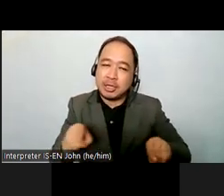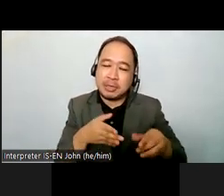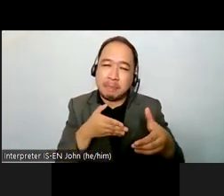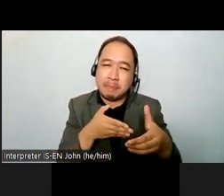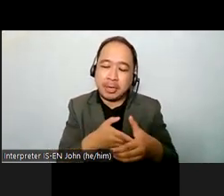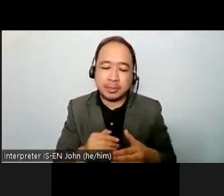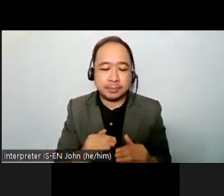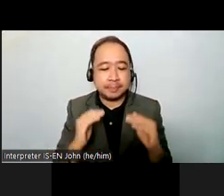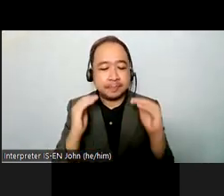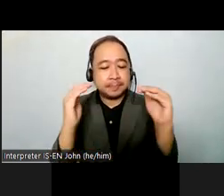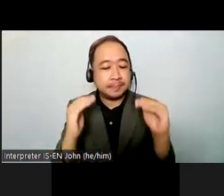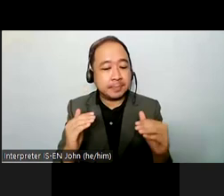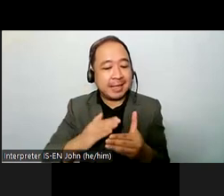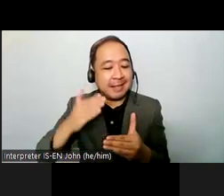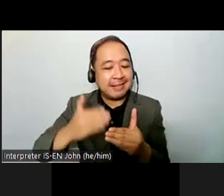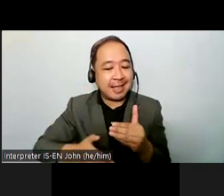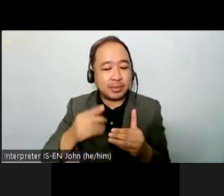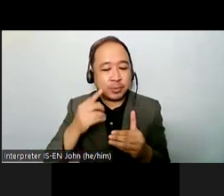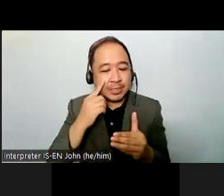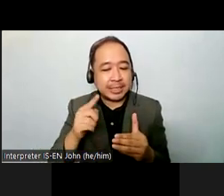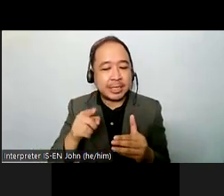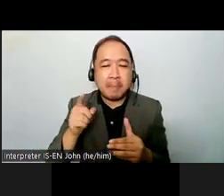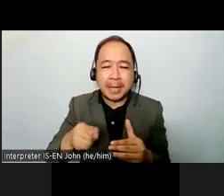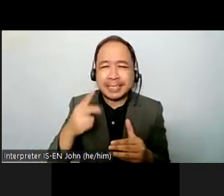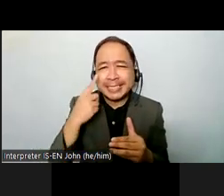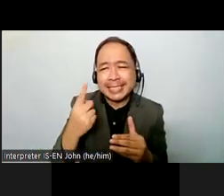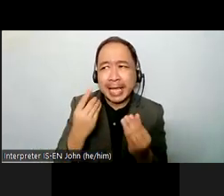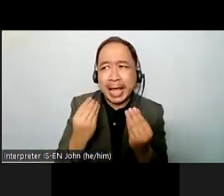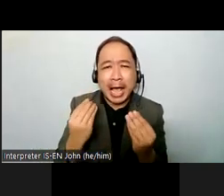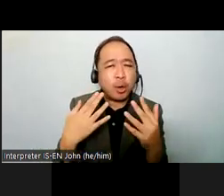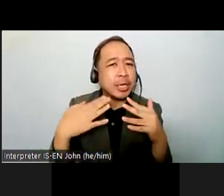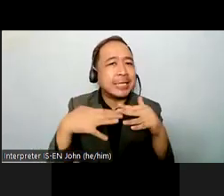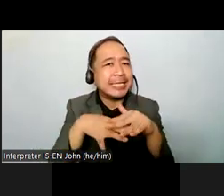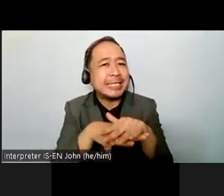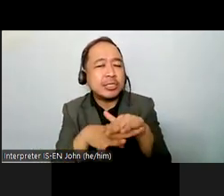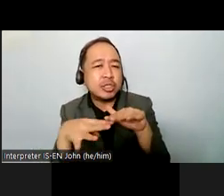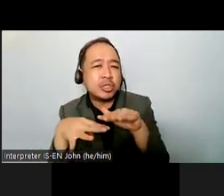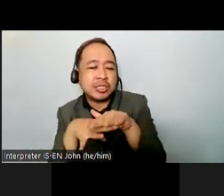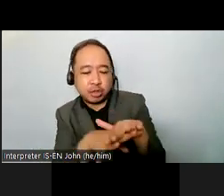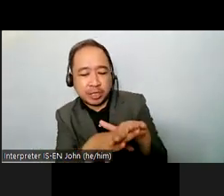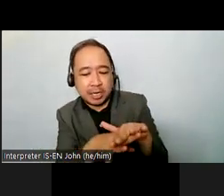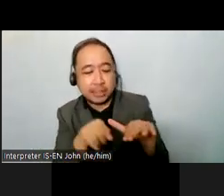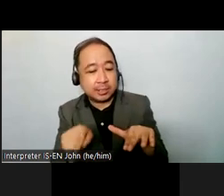it's about economic empowerment how are these how is it affecting you know people with disabilities